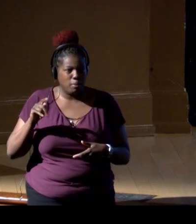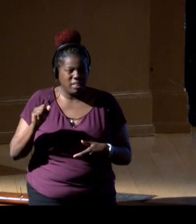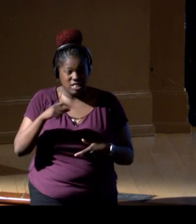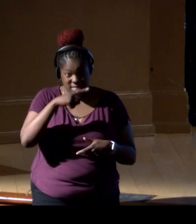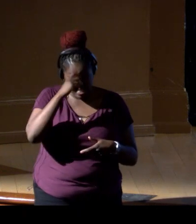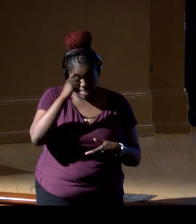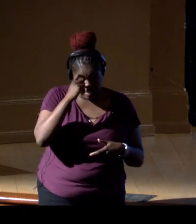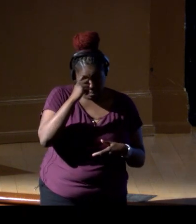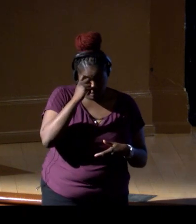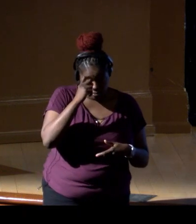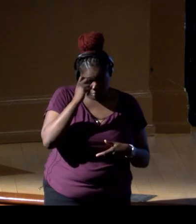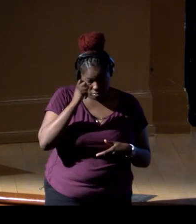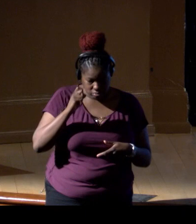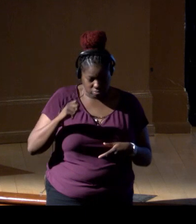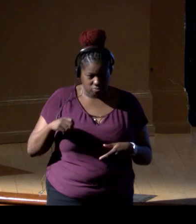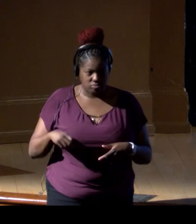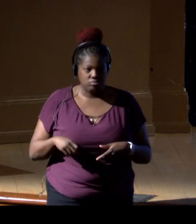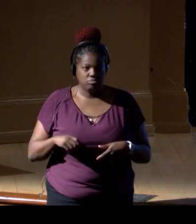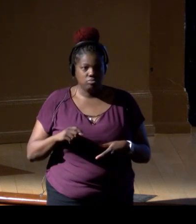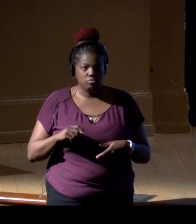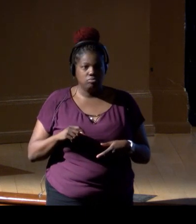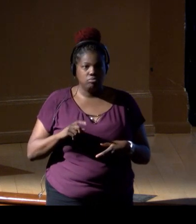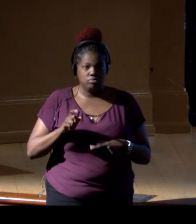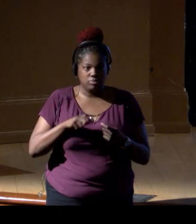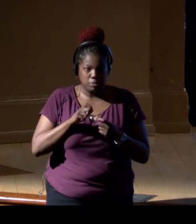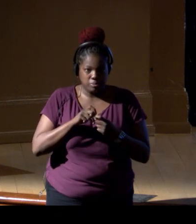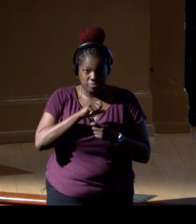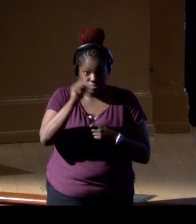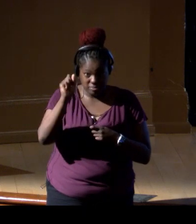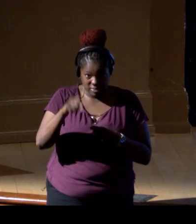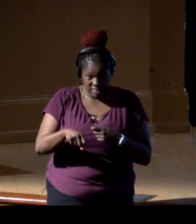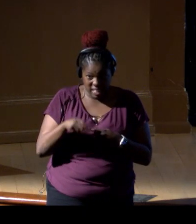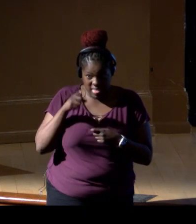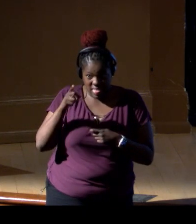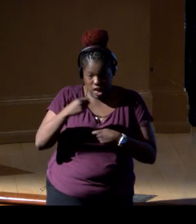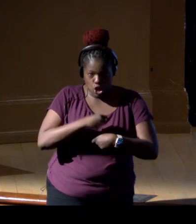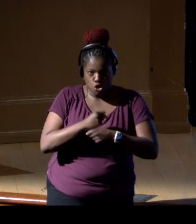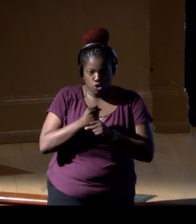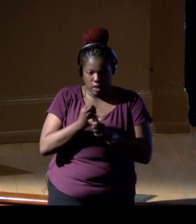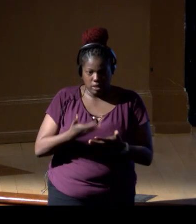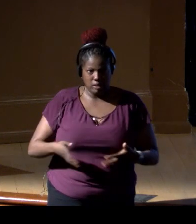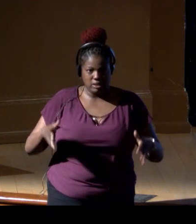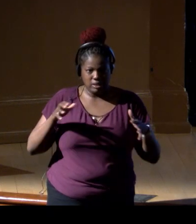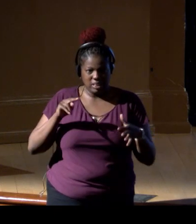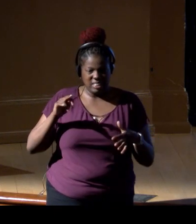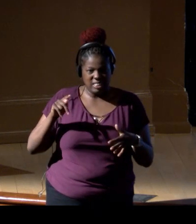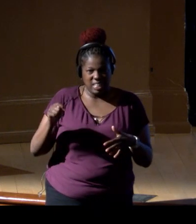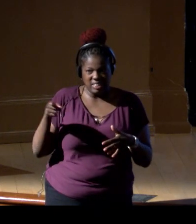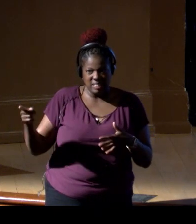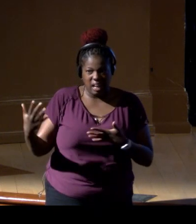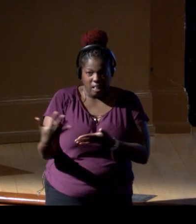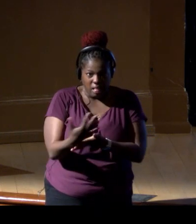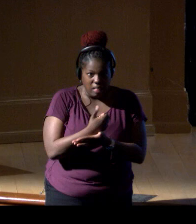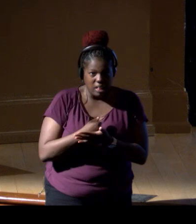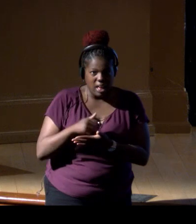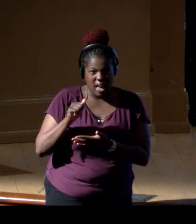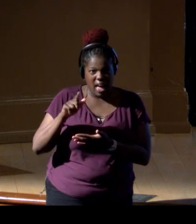but then at a specific season, they create these nests. So they collect algae, and they build these nests,